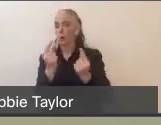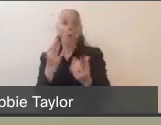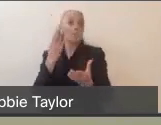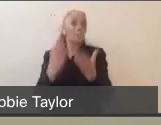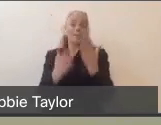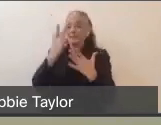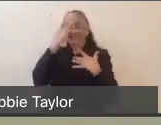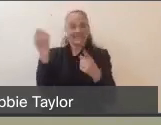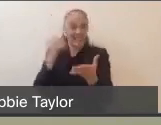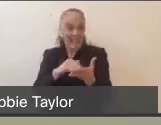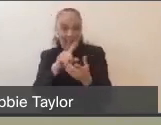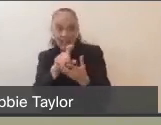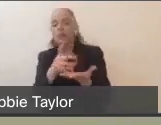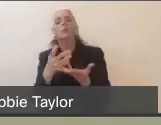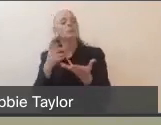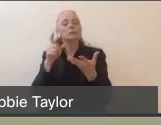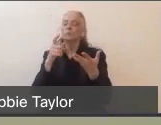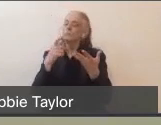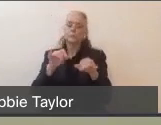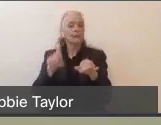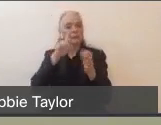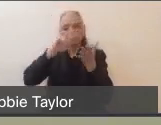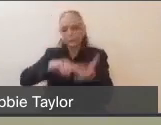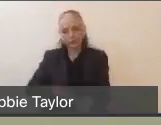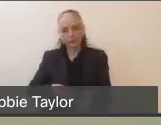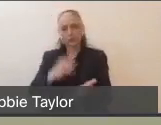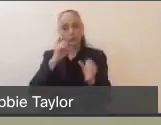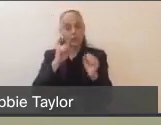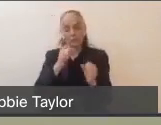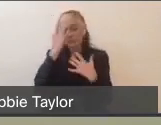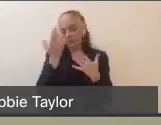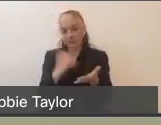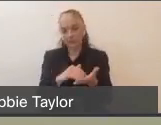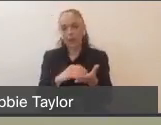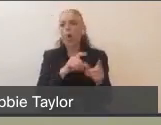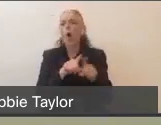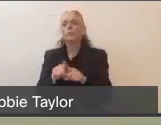And then it also informs us in the future what's the level of herd immunity. And that's one of our challenges.